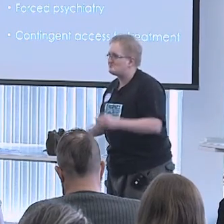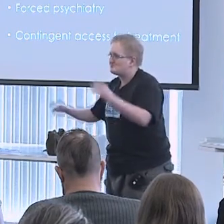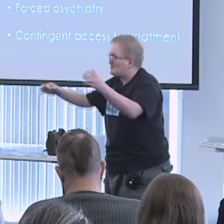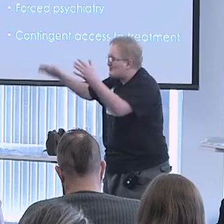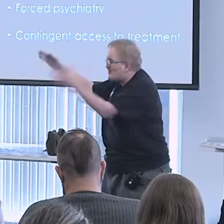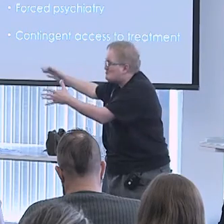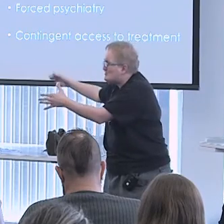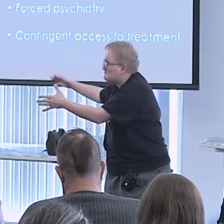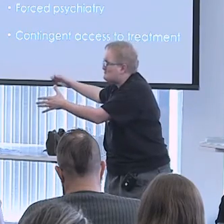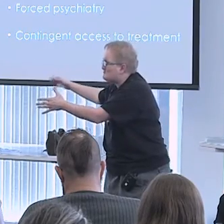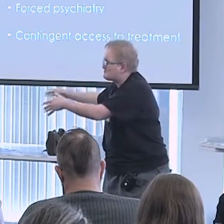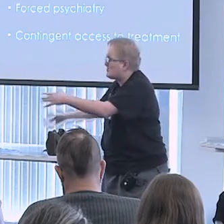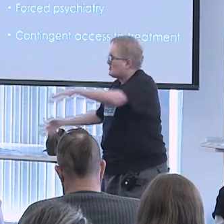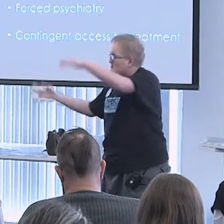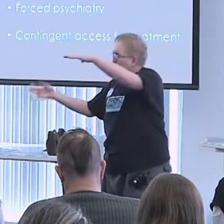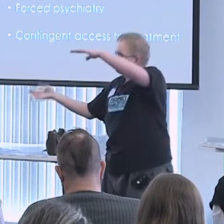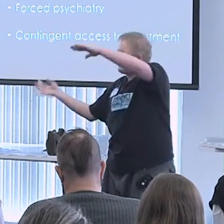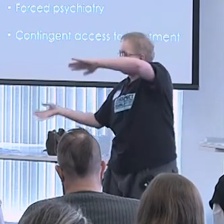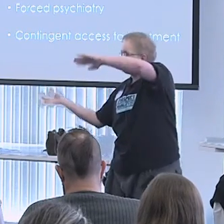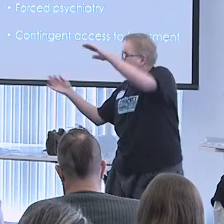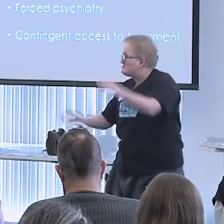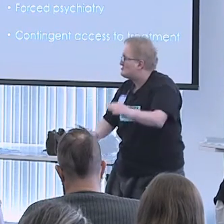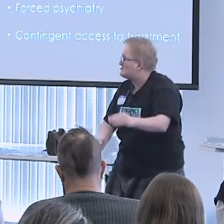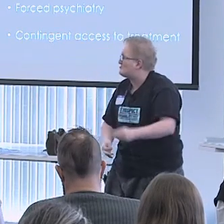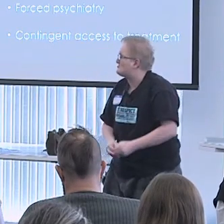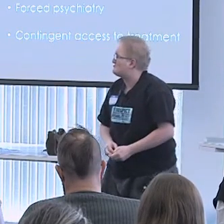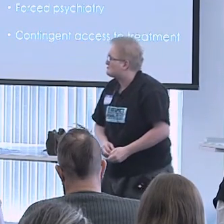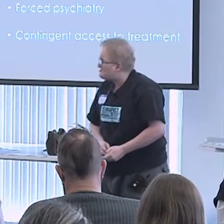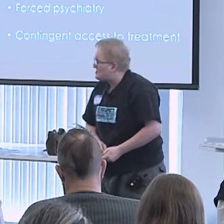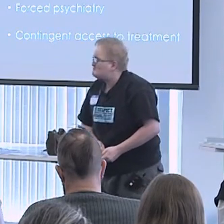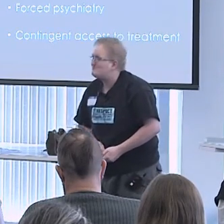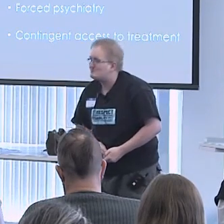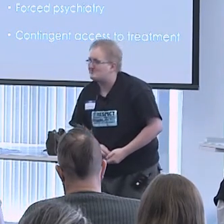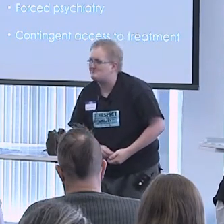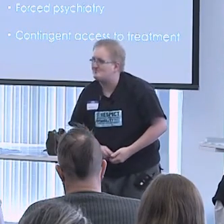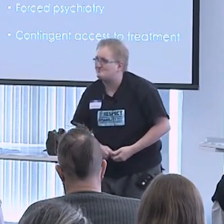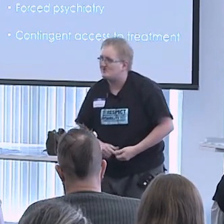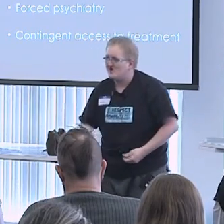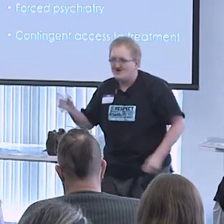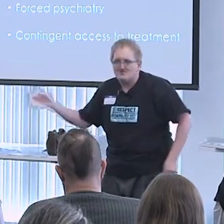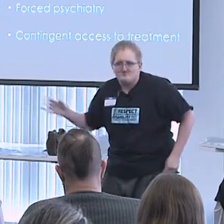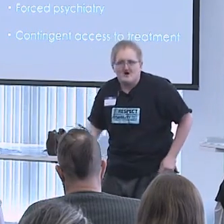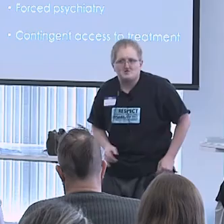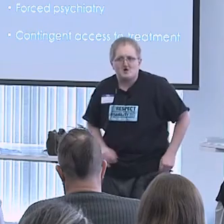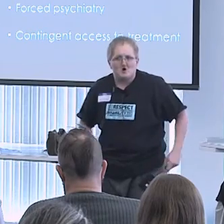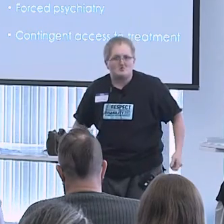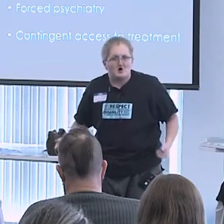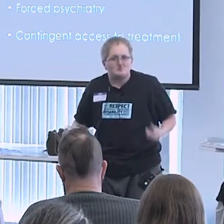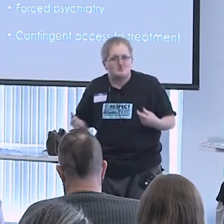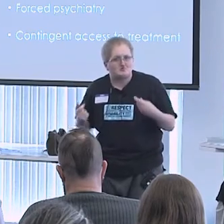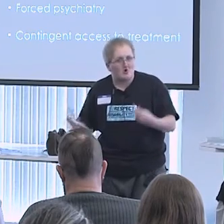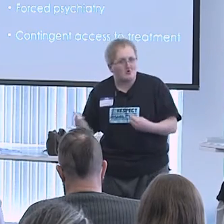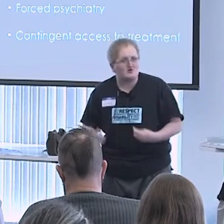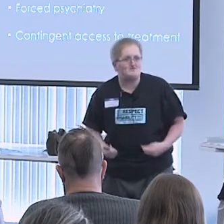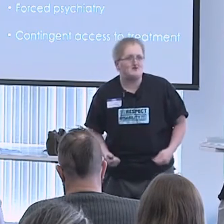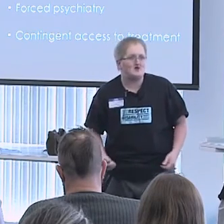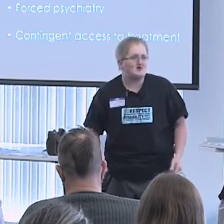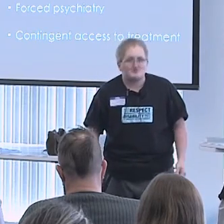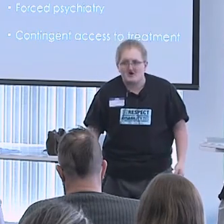who are outright abusive rather than subtle coercion with a lot of people excused. In fact a lot of what's called ADA